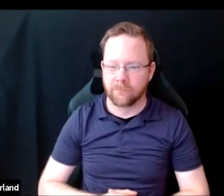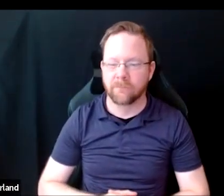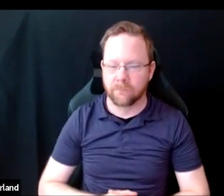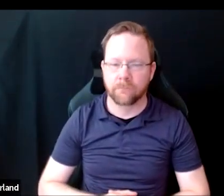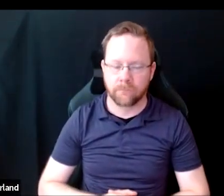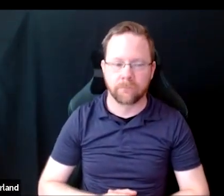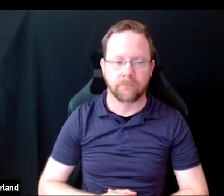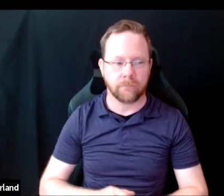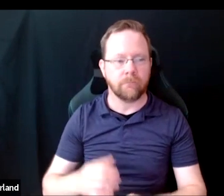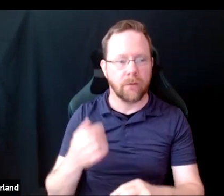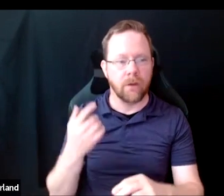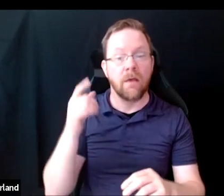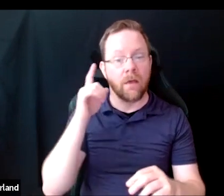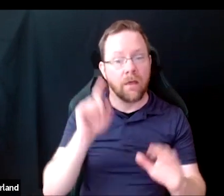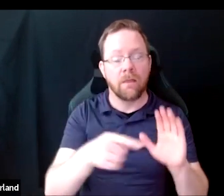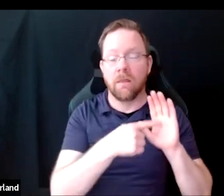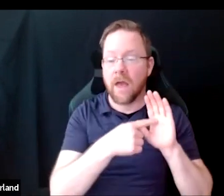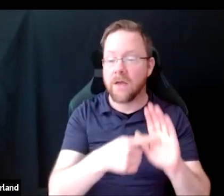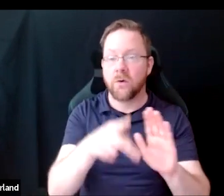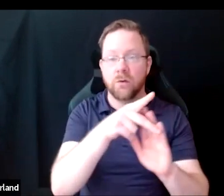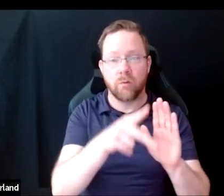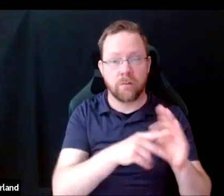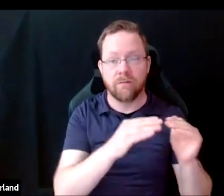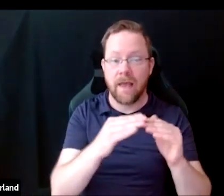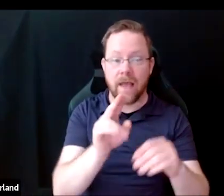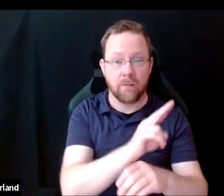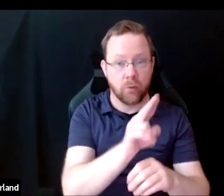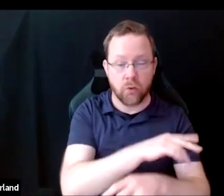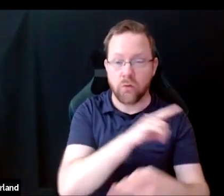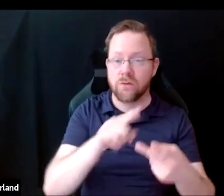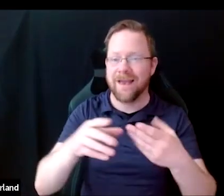the principles of equitable use and flexibility in use.